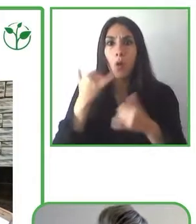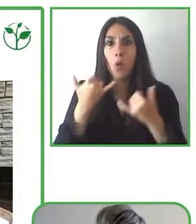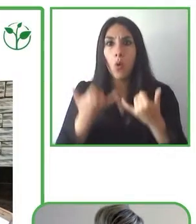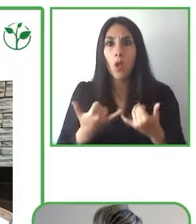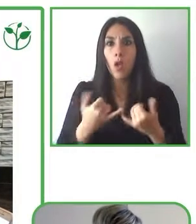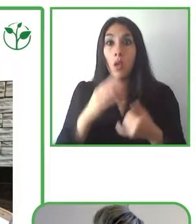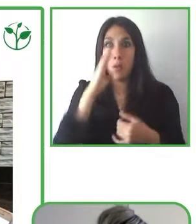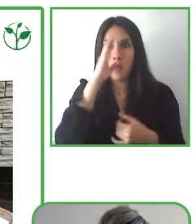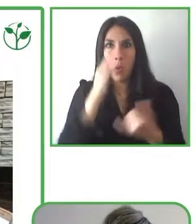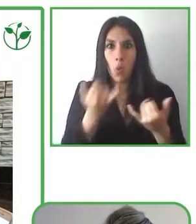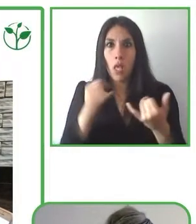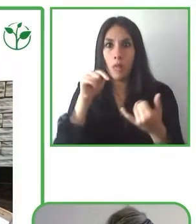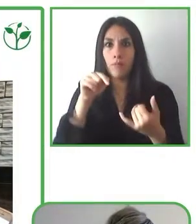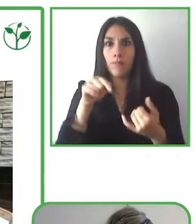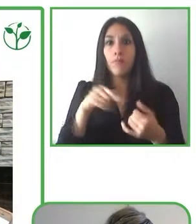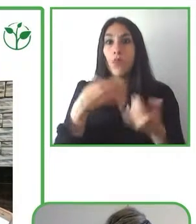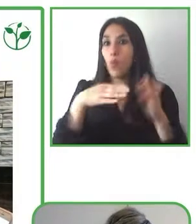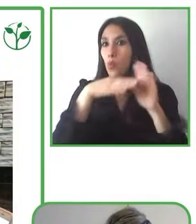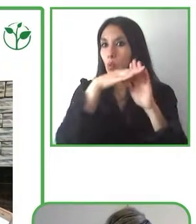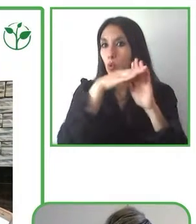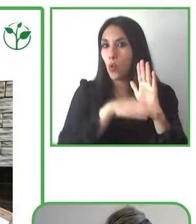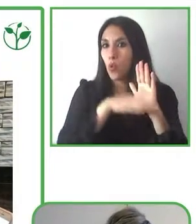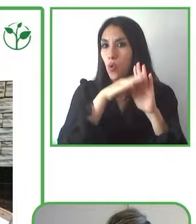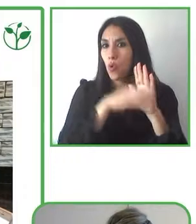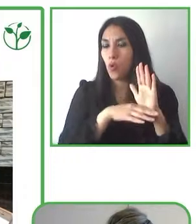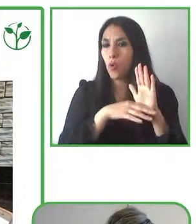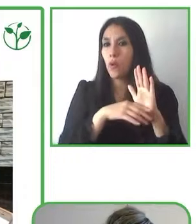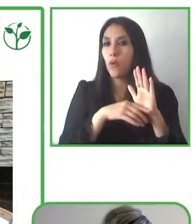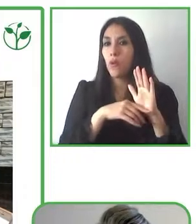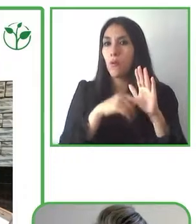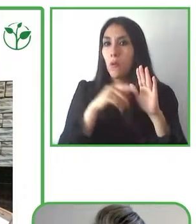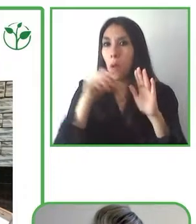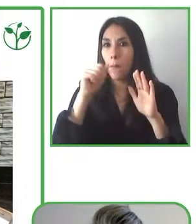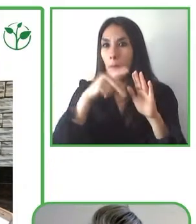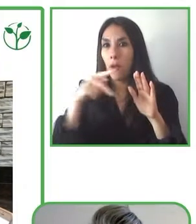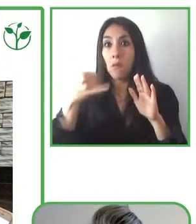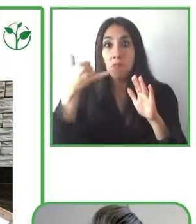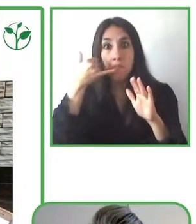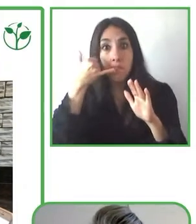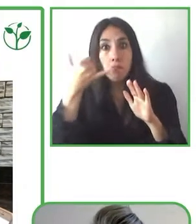have any type of accessibility incorporated.